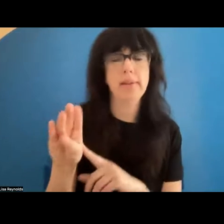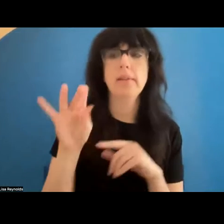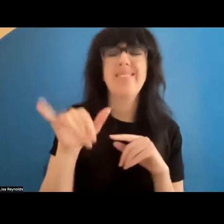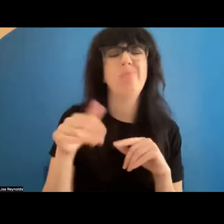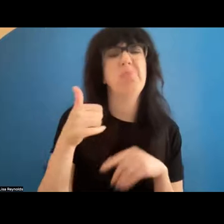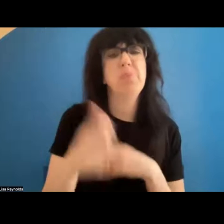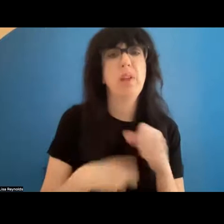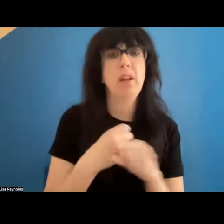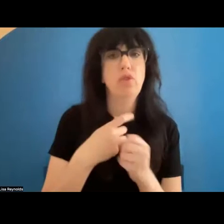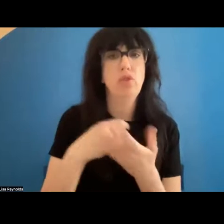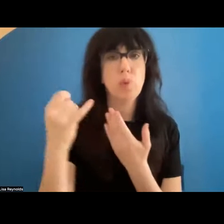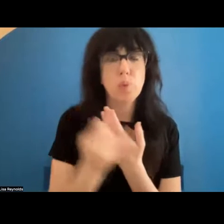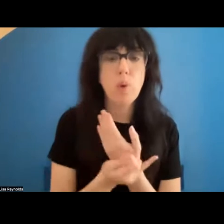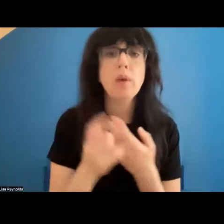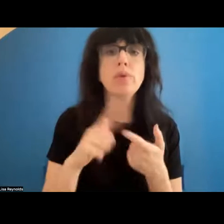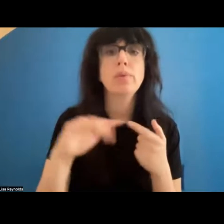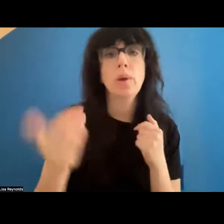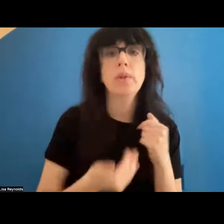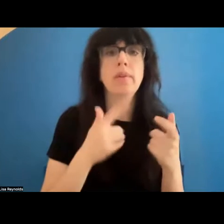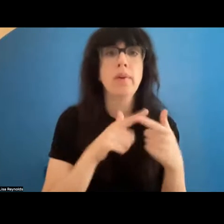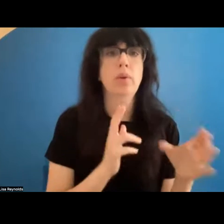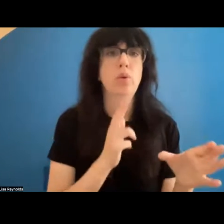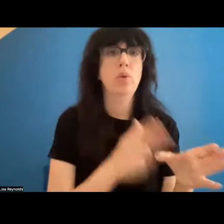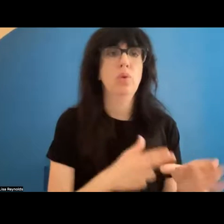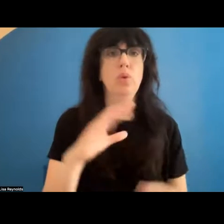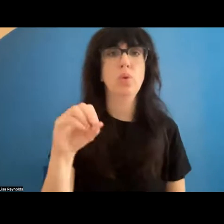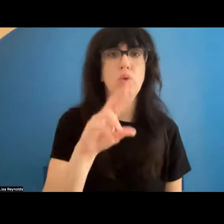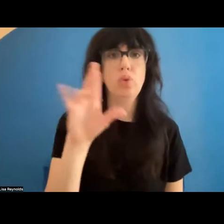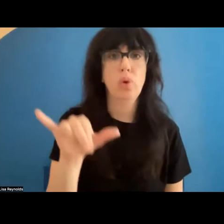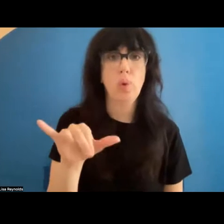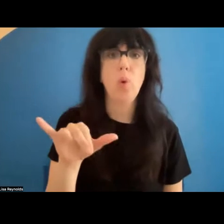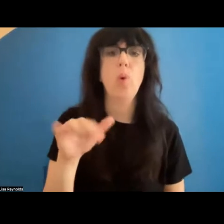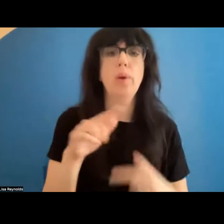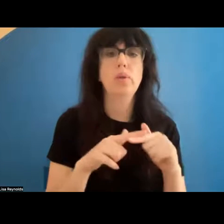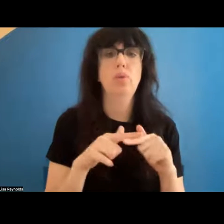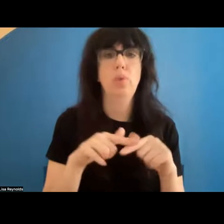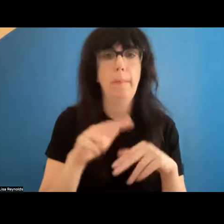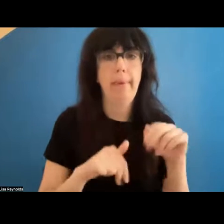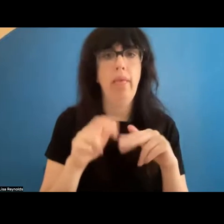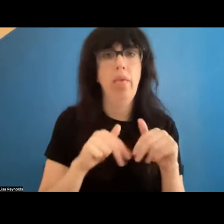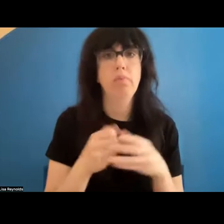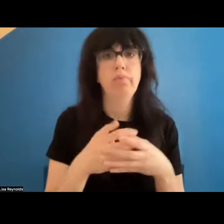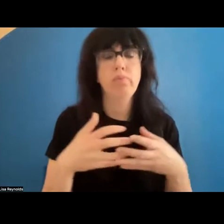ten-year project that I was invited to join Corey